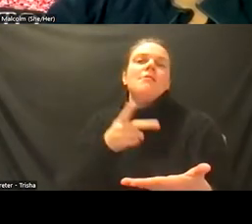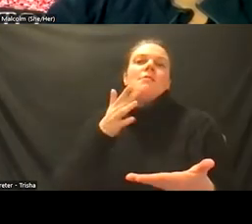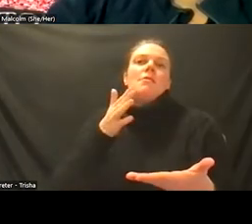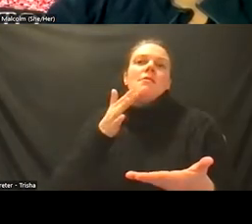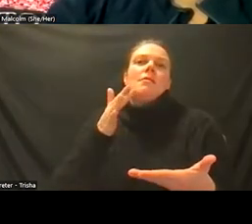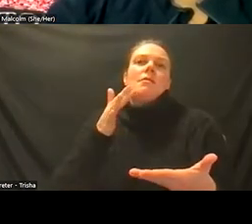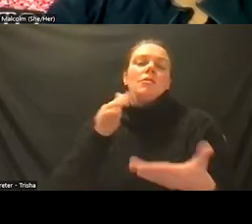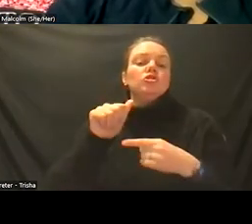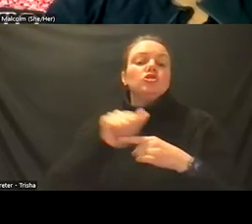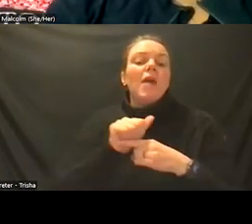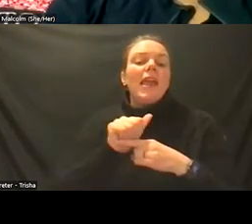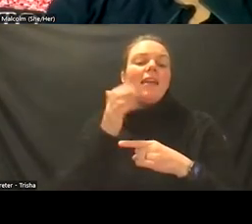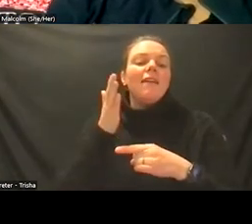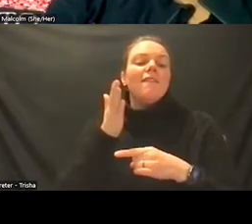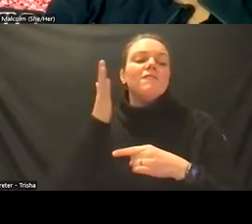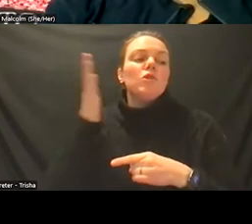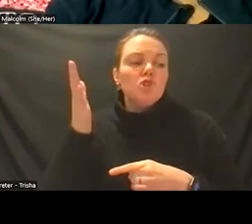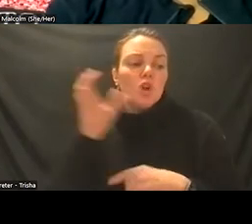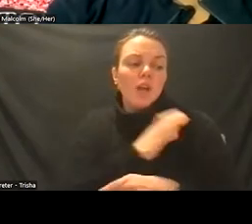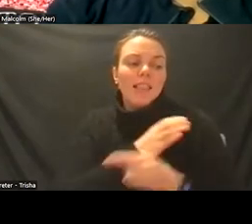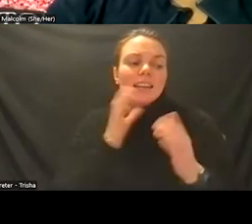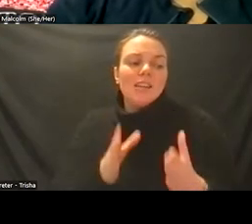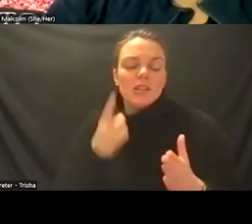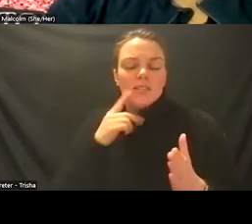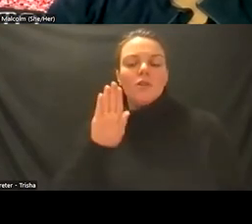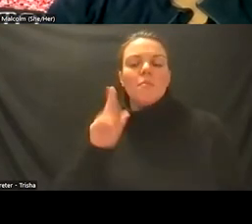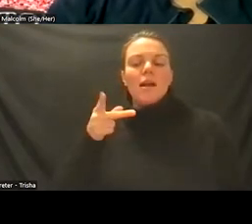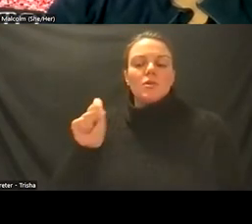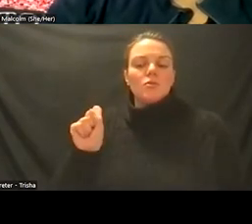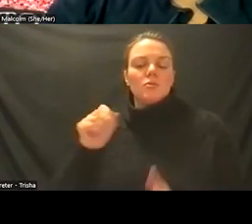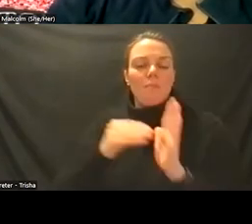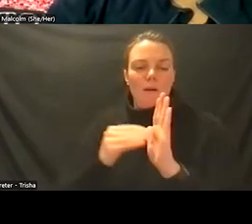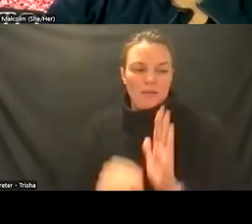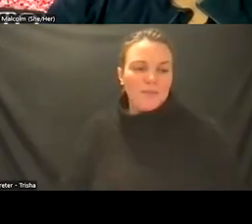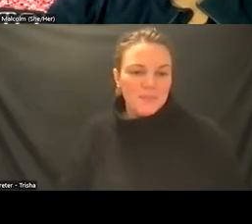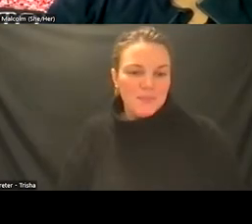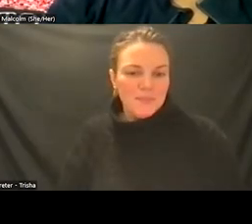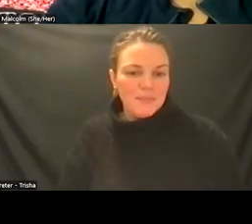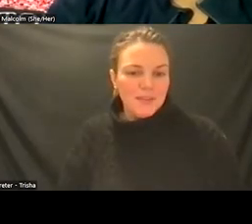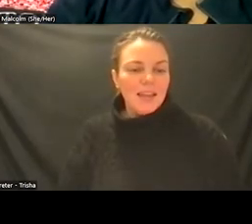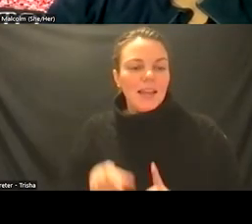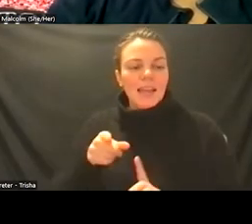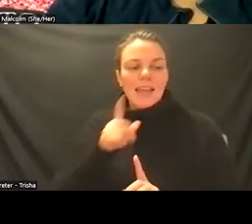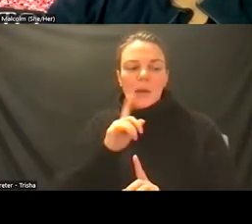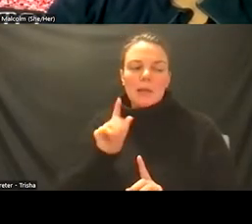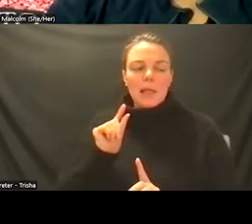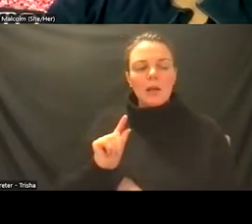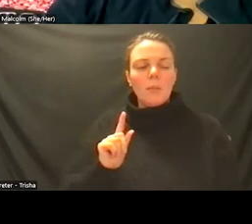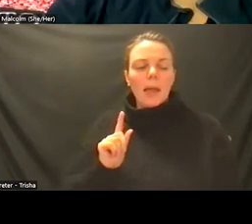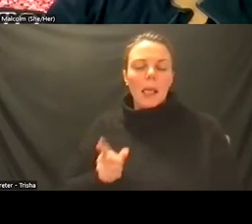future clinicians of the biopsychosocial model now he was uh dinging psychiatrists i hesitate to say